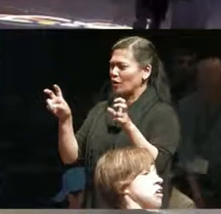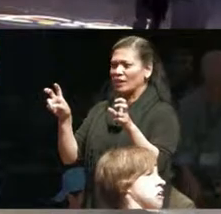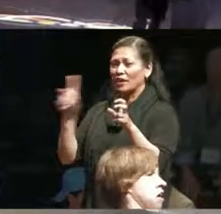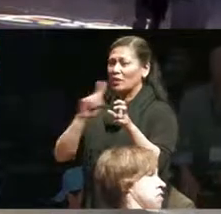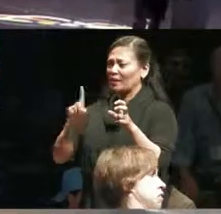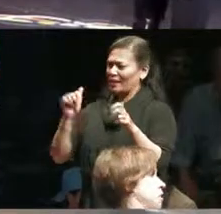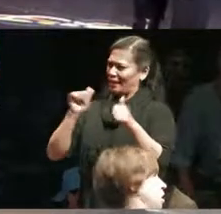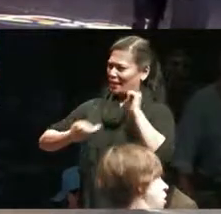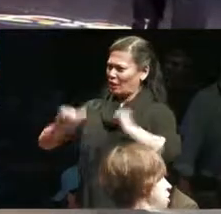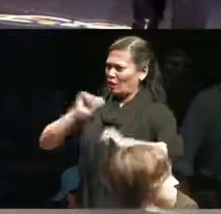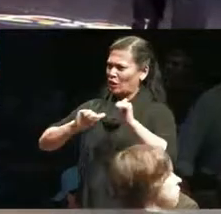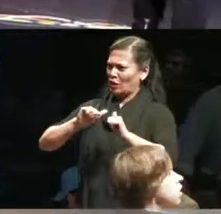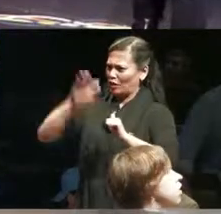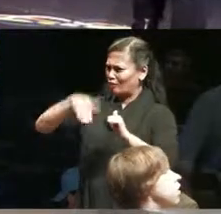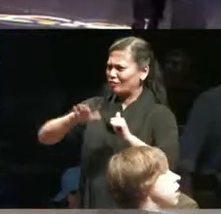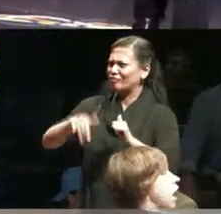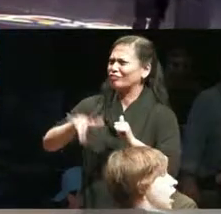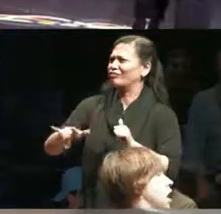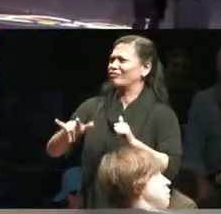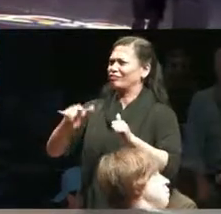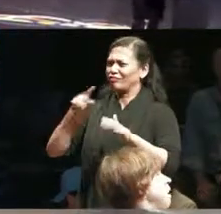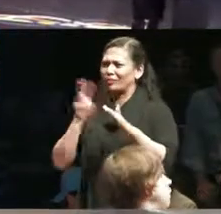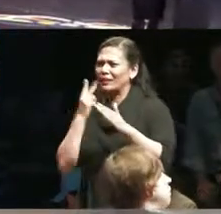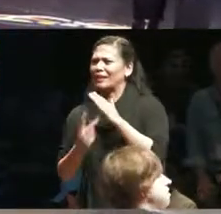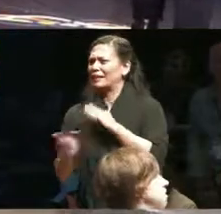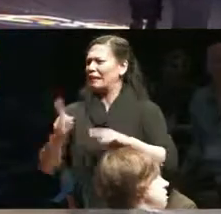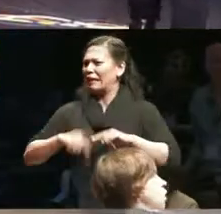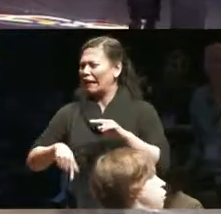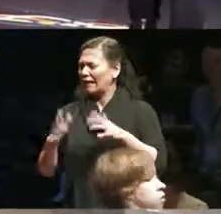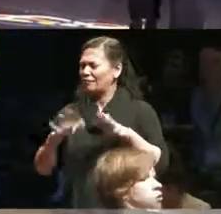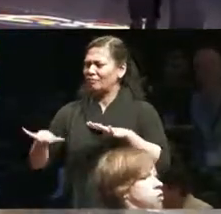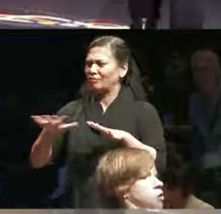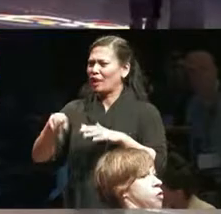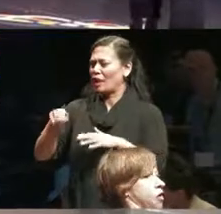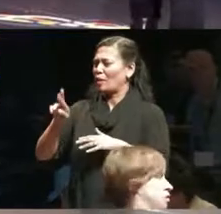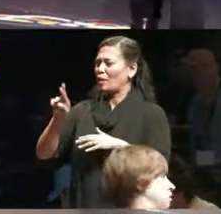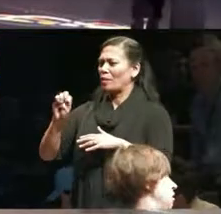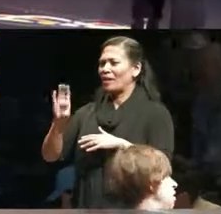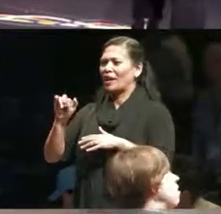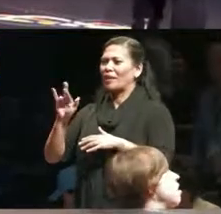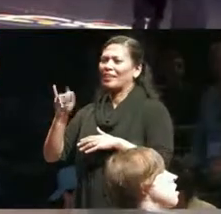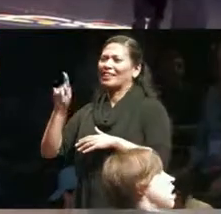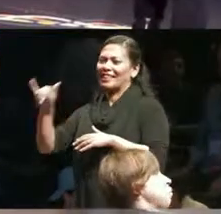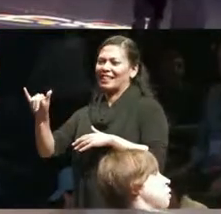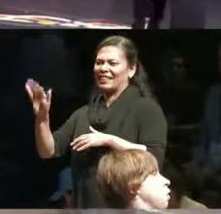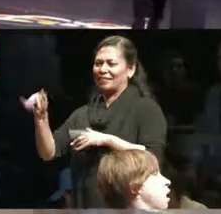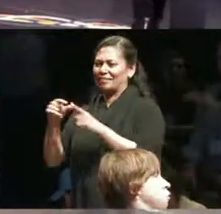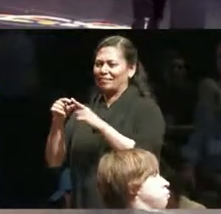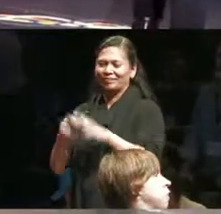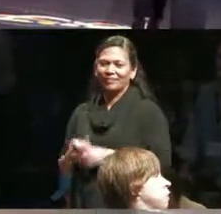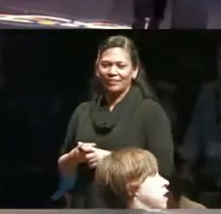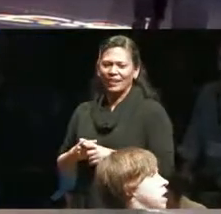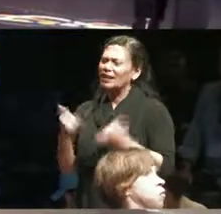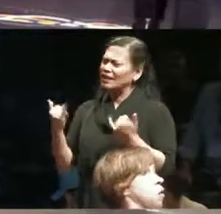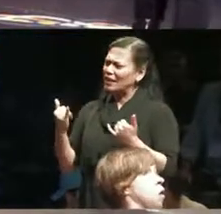in theater let's just start with those two words who I'm thinking about what